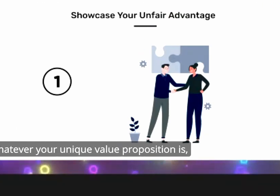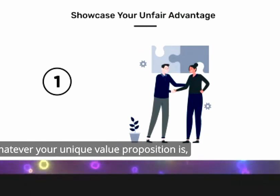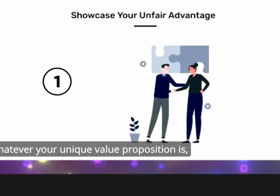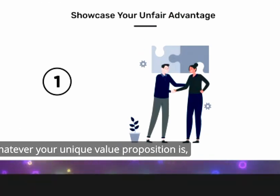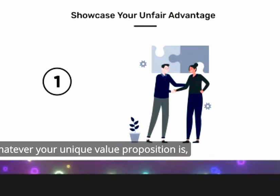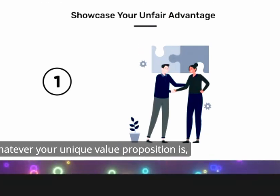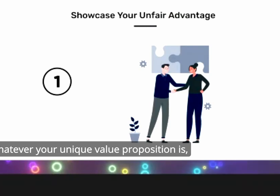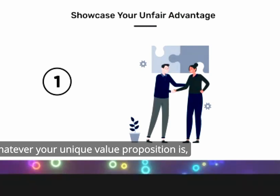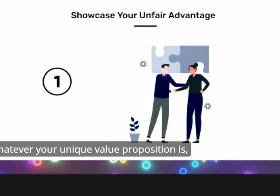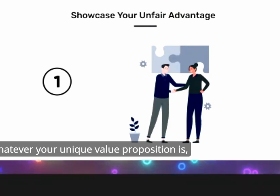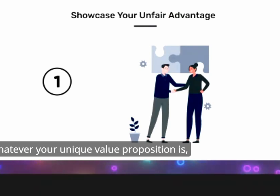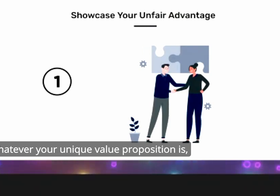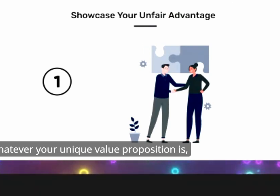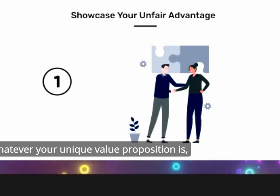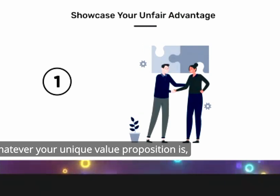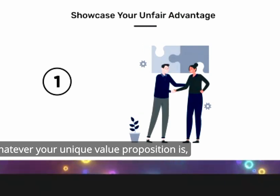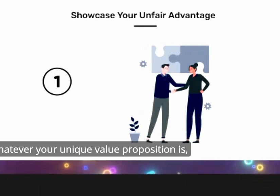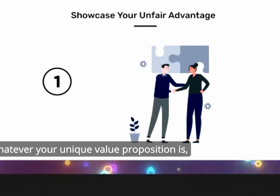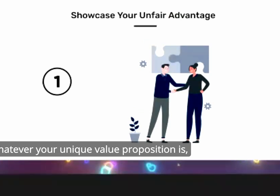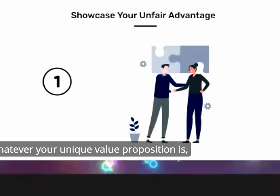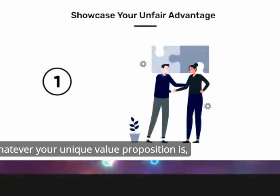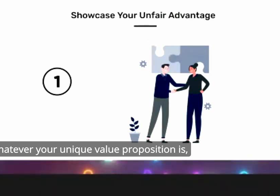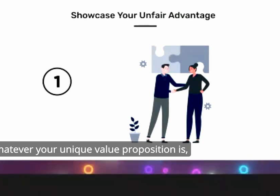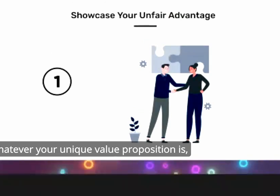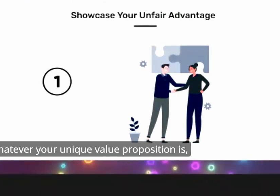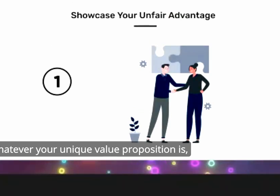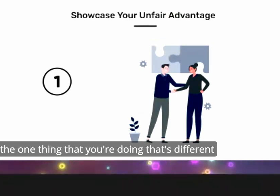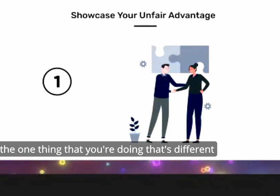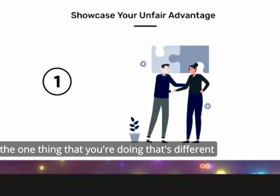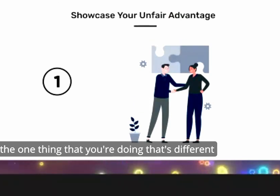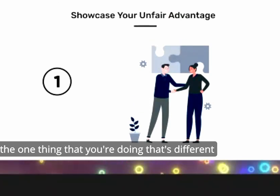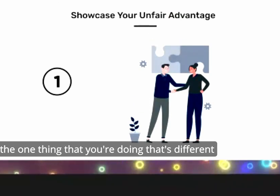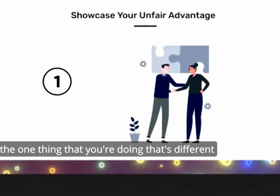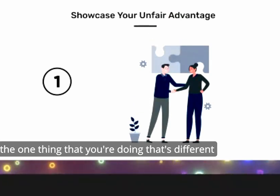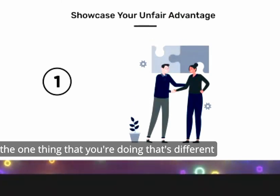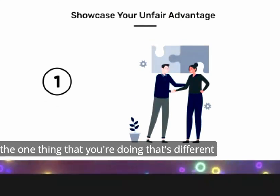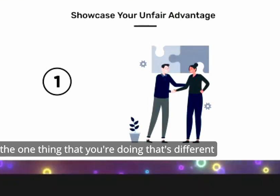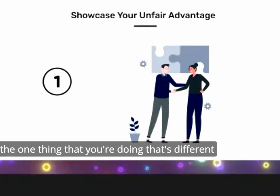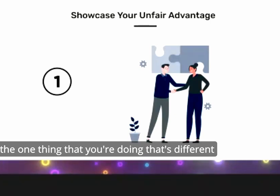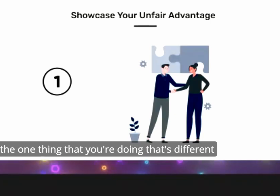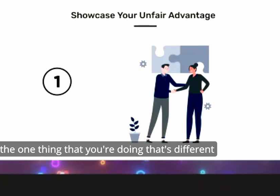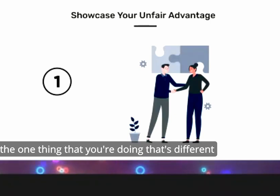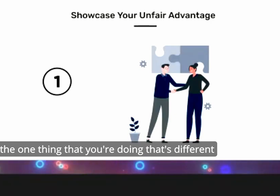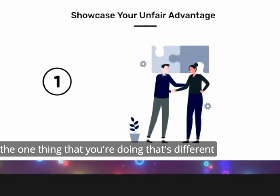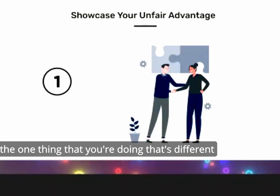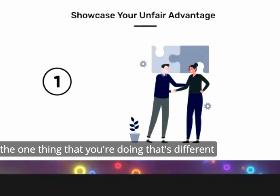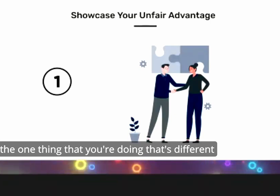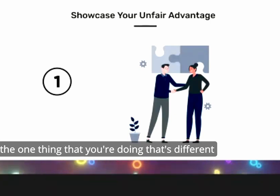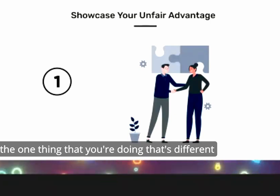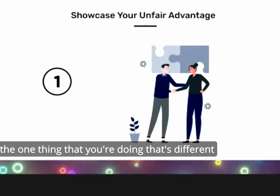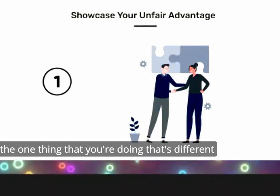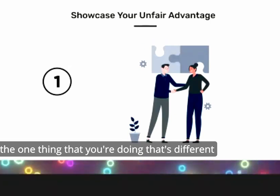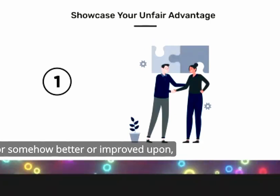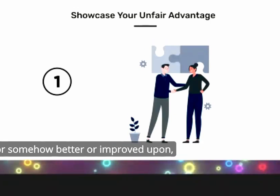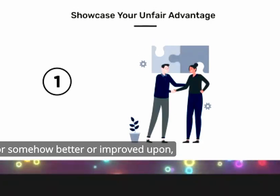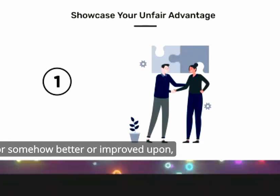whatever your unique value proposition is whatever the one thing that you're doing that's different